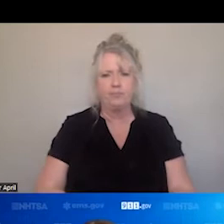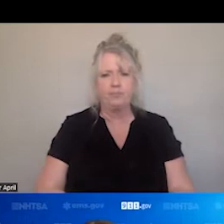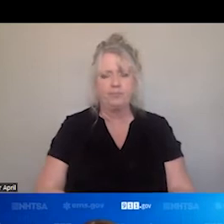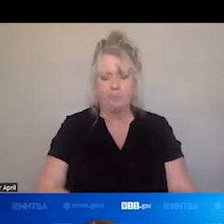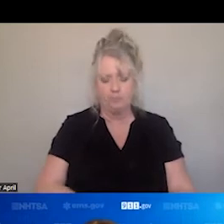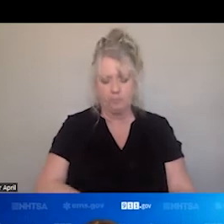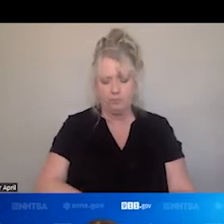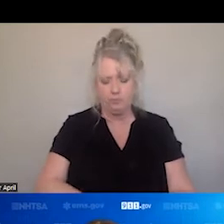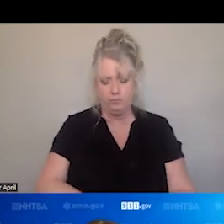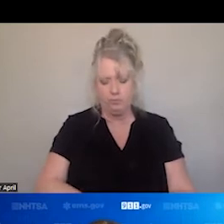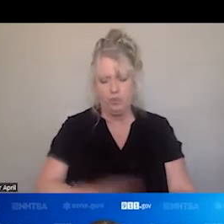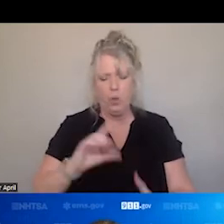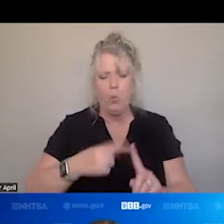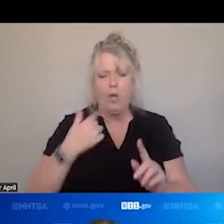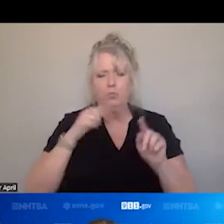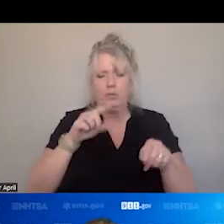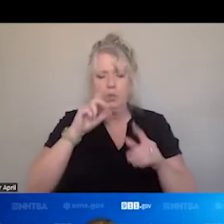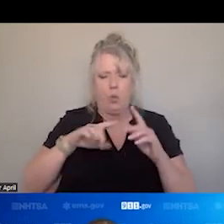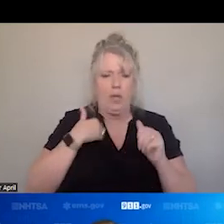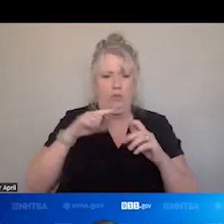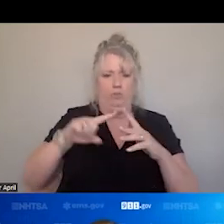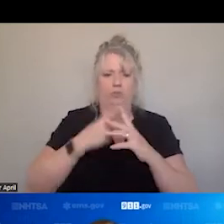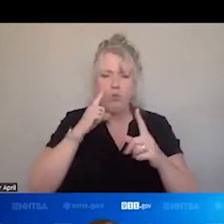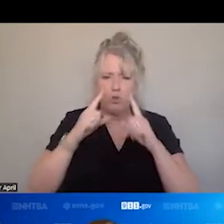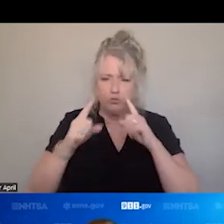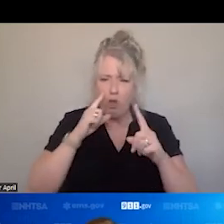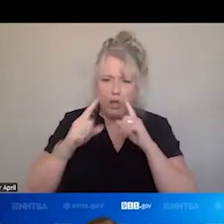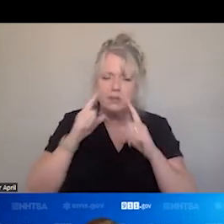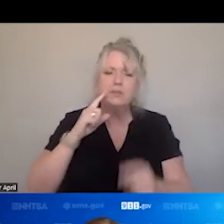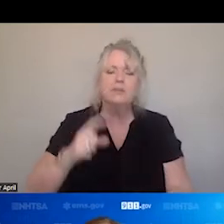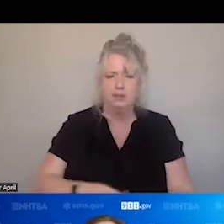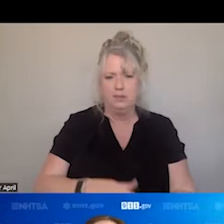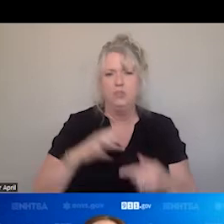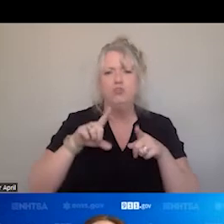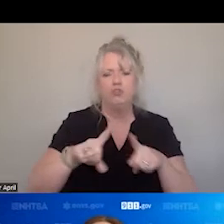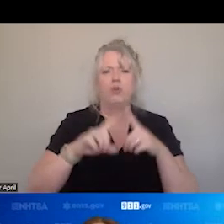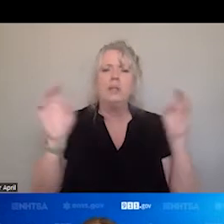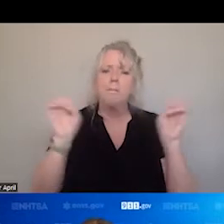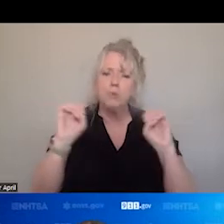WHEN WE GO AND WE START TALKING, AND WE, WE, IN EMERGENCY MEDICAL SERVICES WE WILL OFTENTIMES CALL